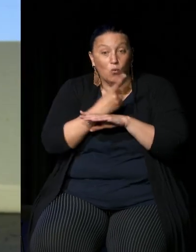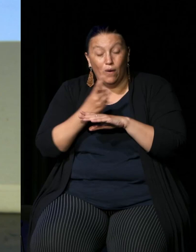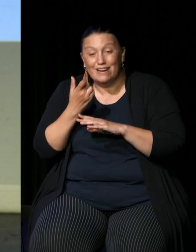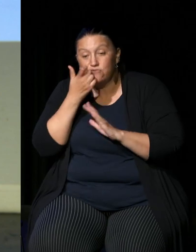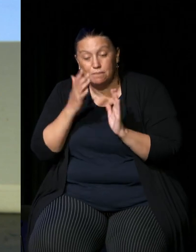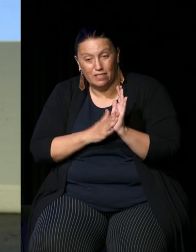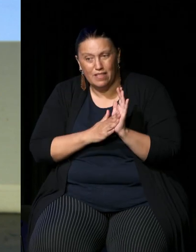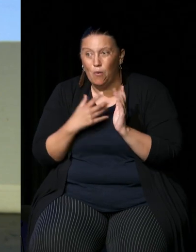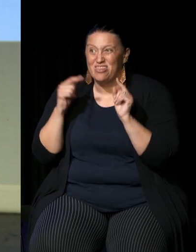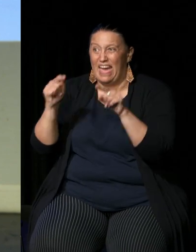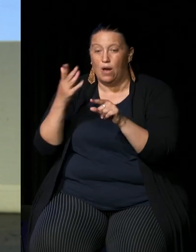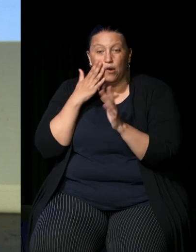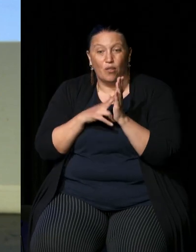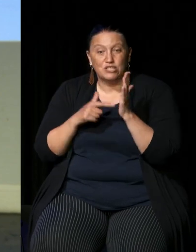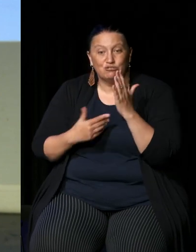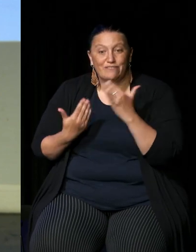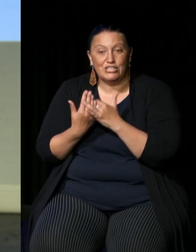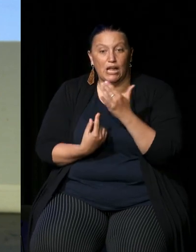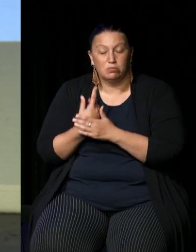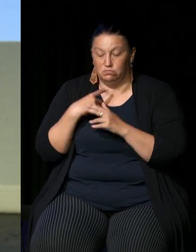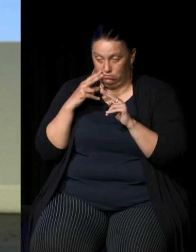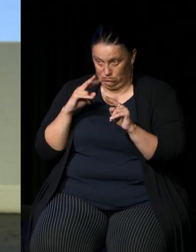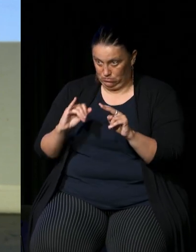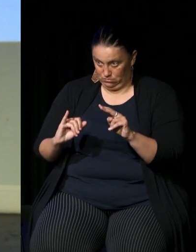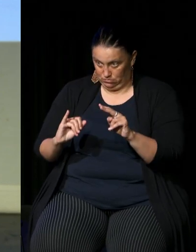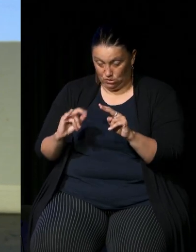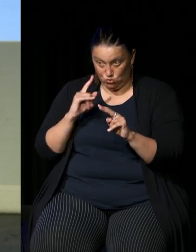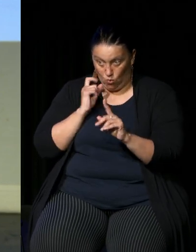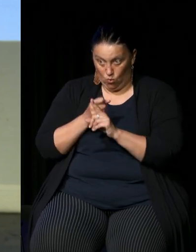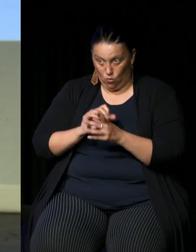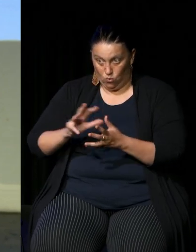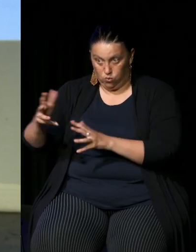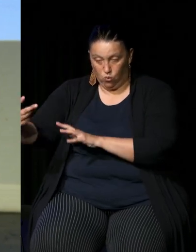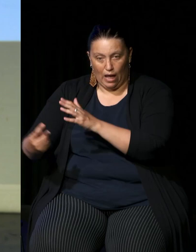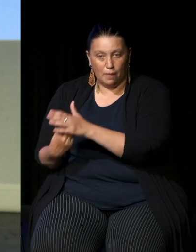was there when the intervention happened and I saw the consequences I was also there when some